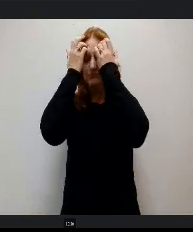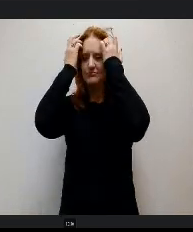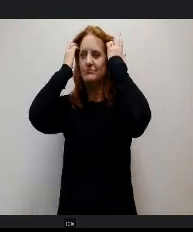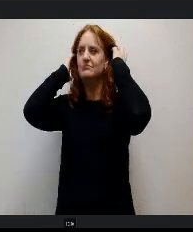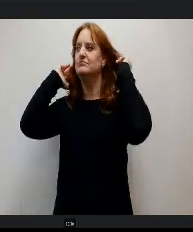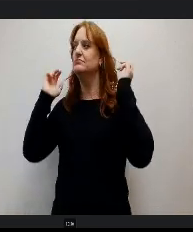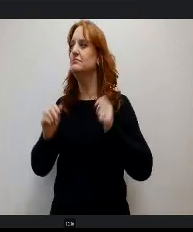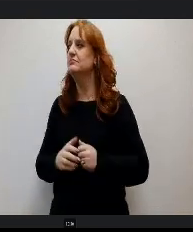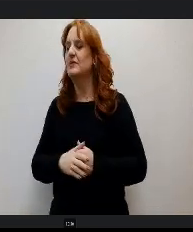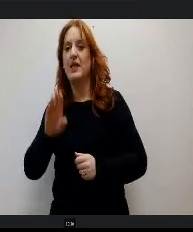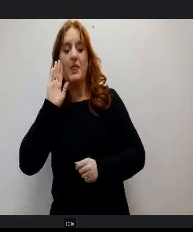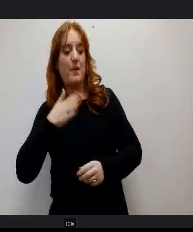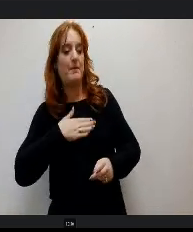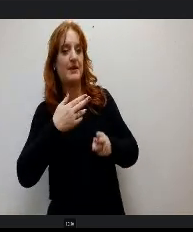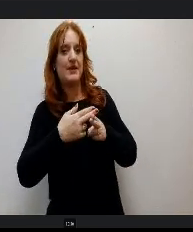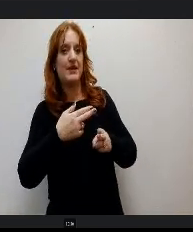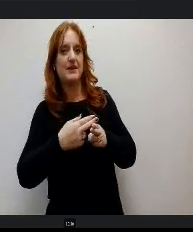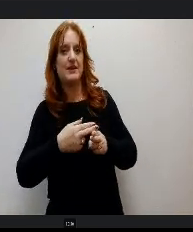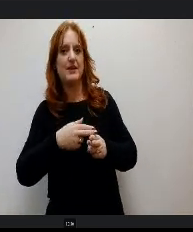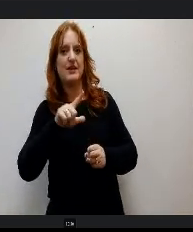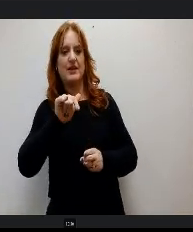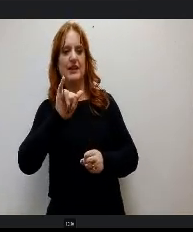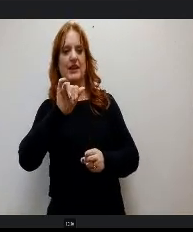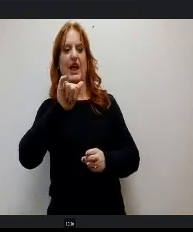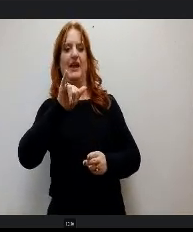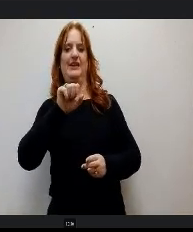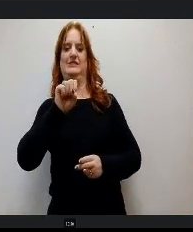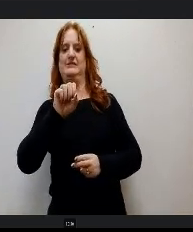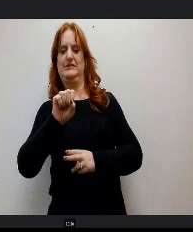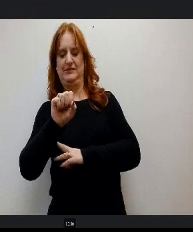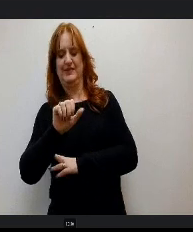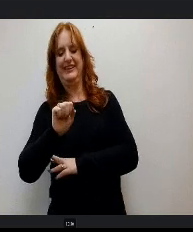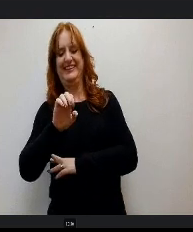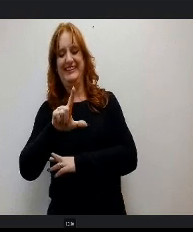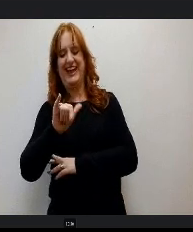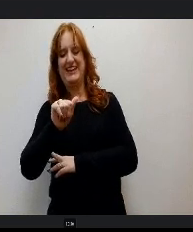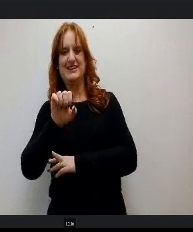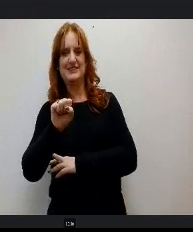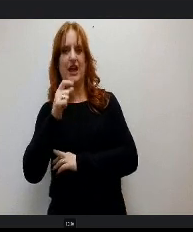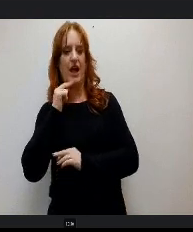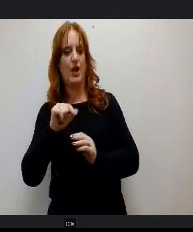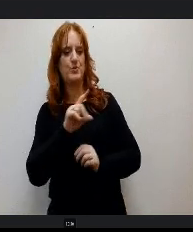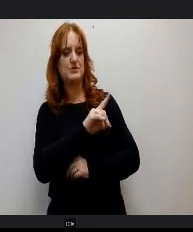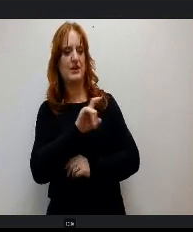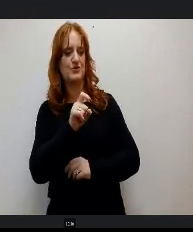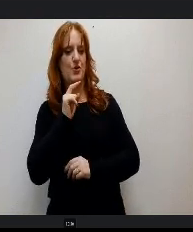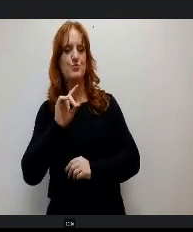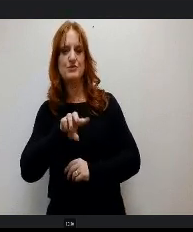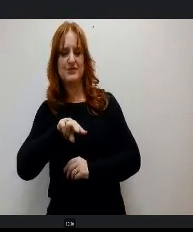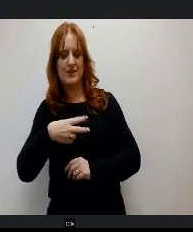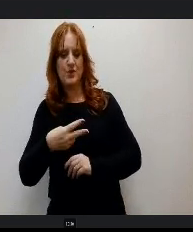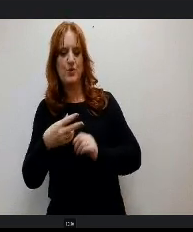Hello, my name is Elias Mast I was s diagnosed with Lexia at the age of 6 and because this was home